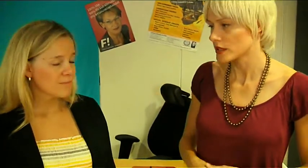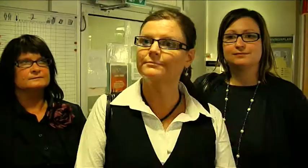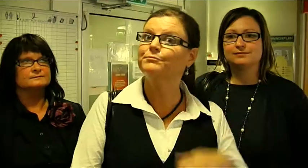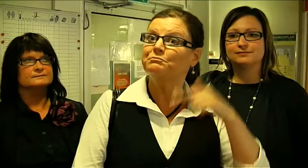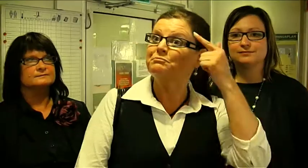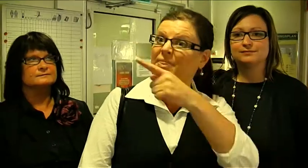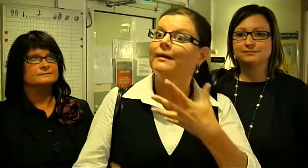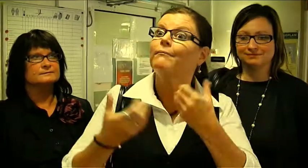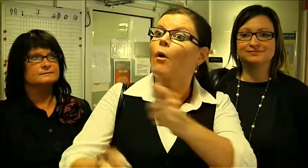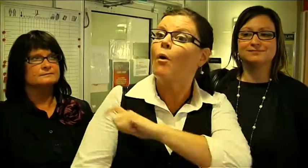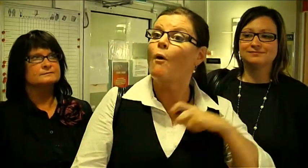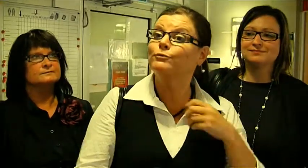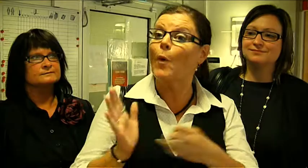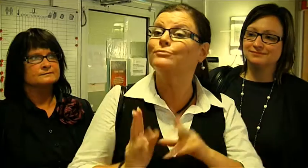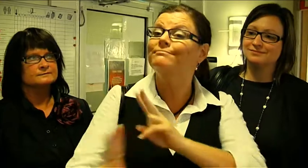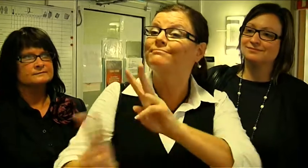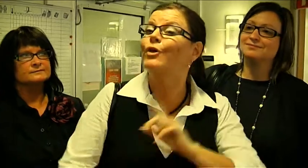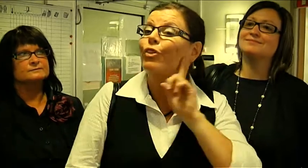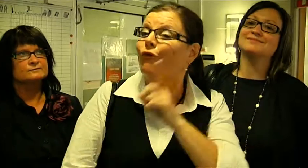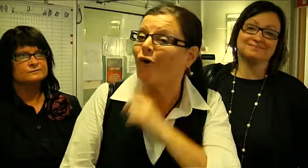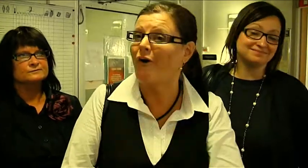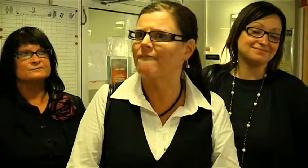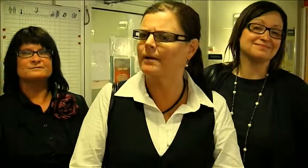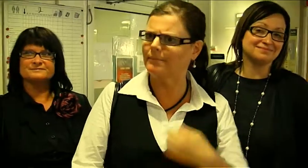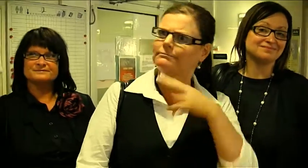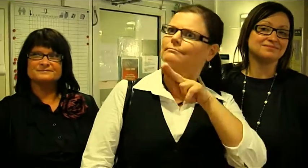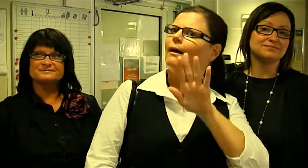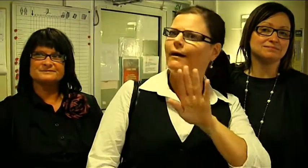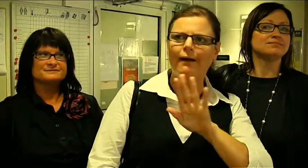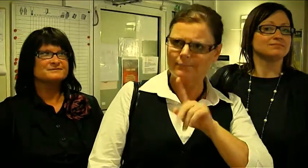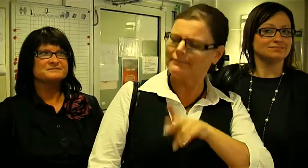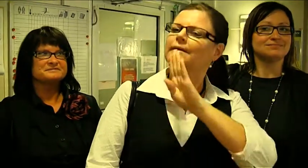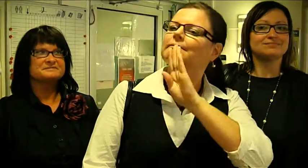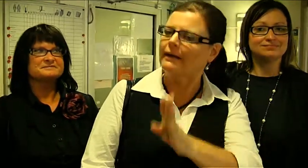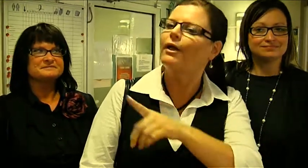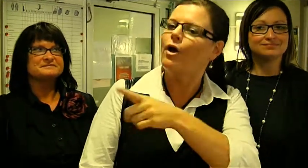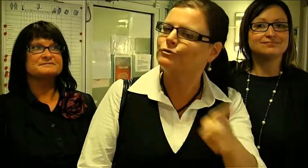We thought you received us because we were deaf but now we understand- that you are serious.